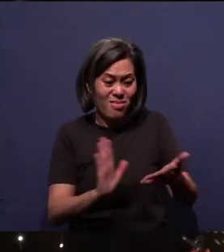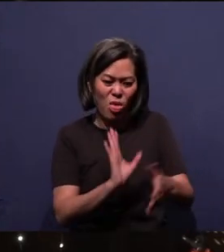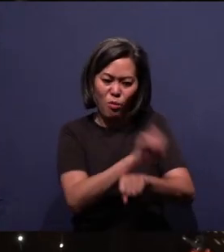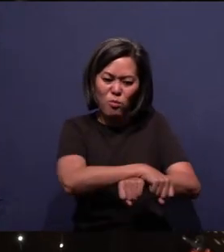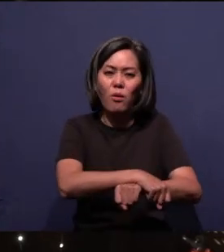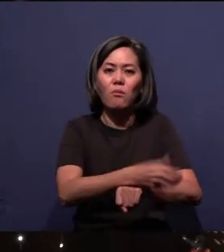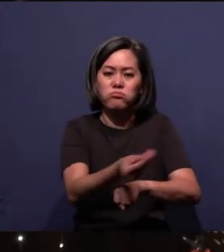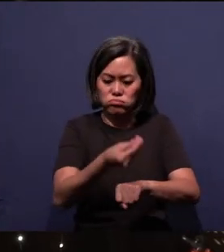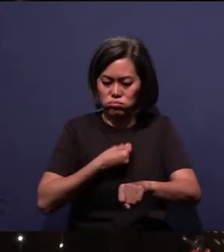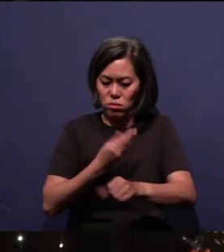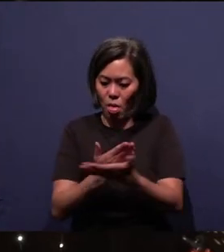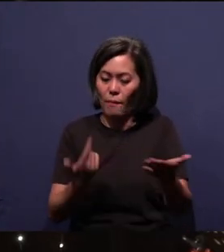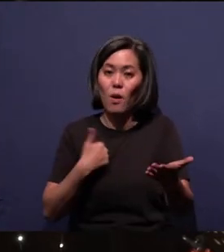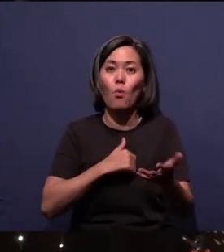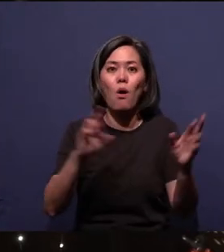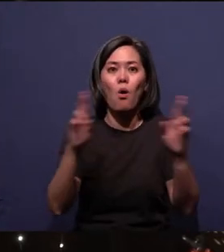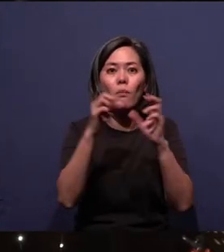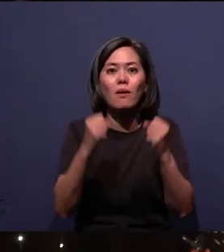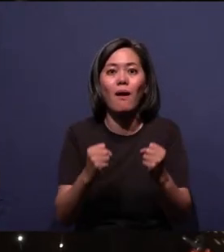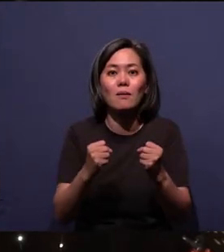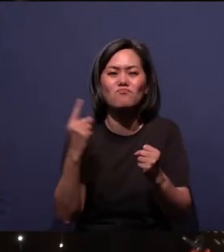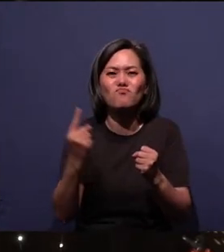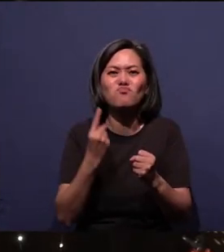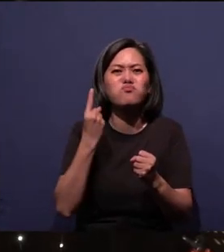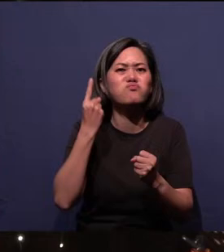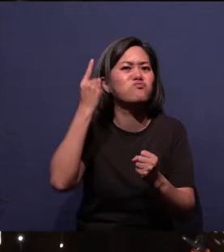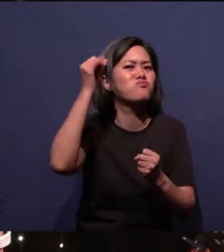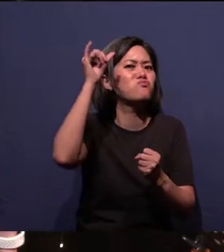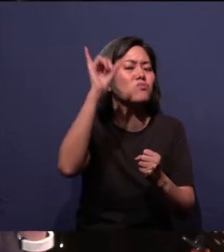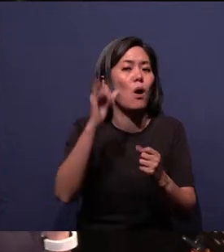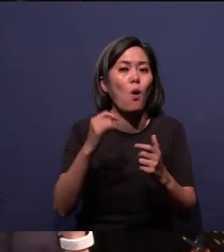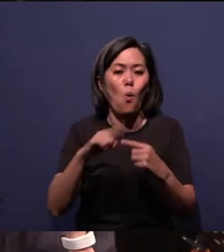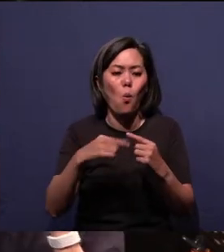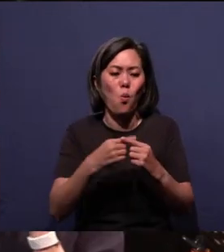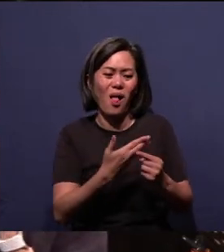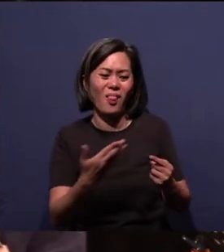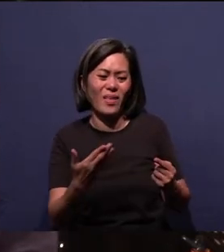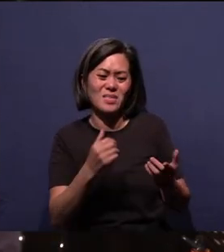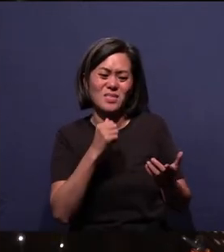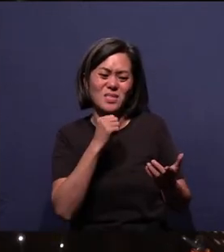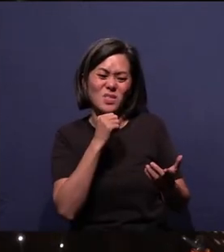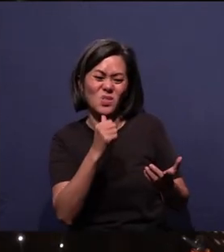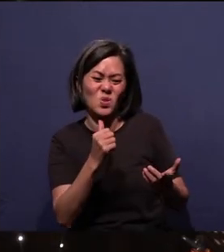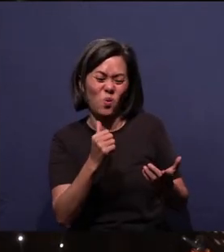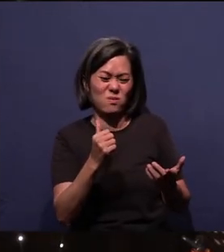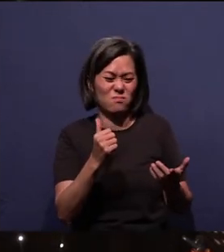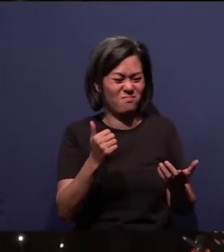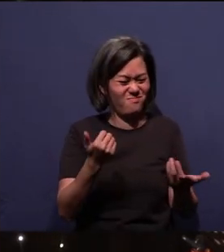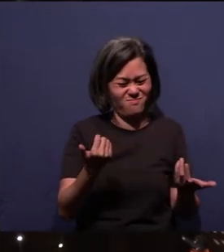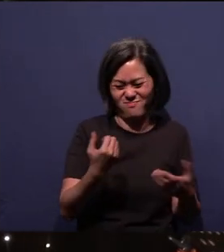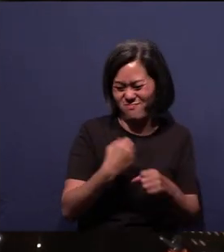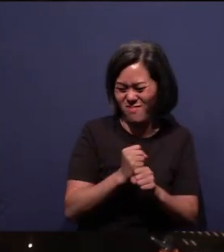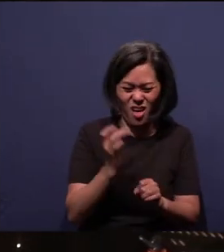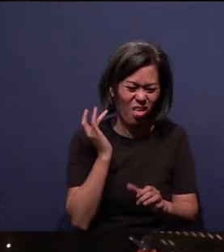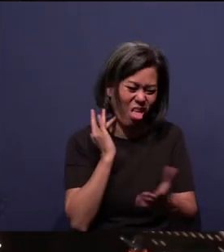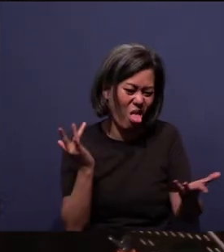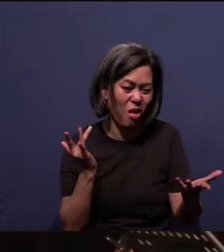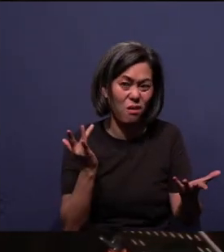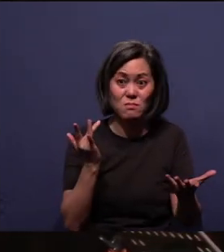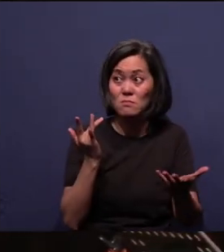we can hope for eternally, even when things don't make sense. Can I hear an amen to that, church?